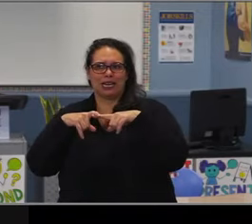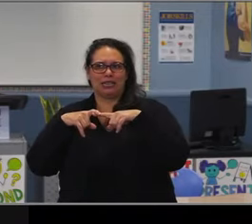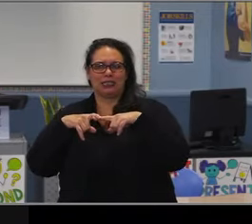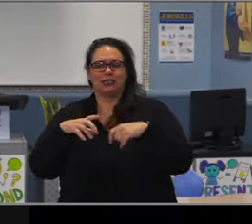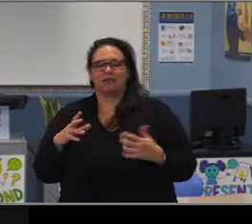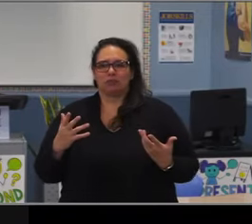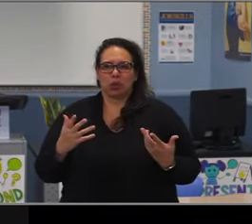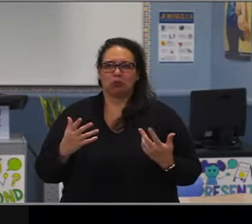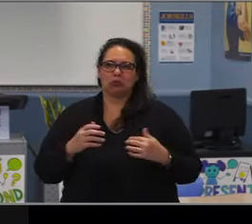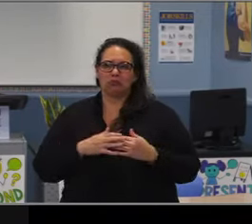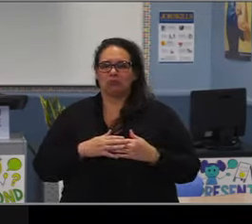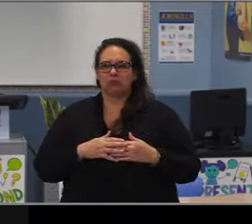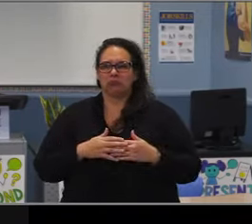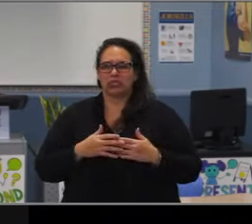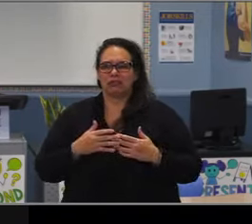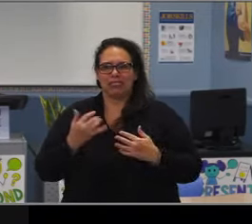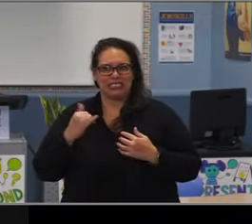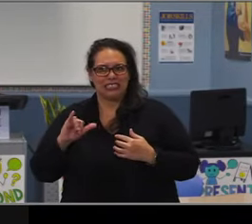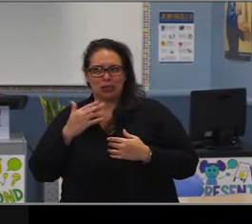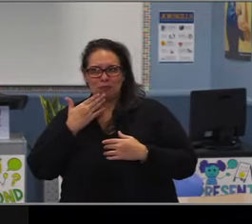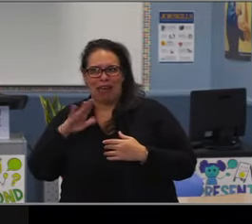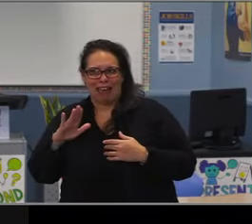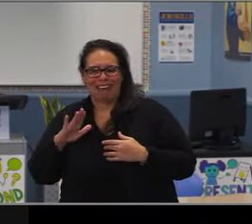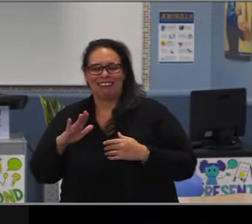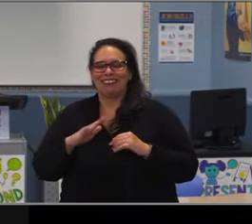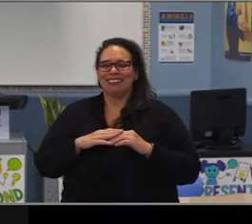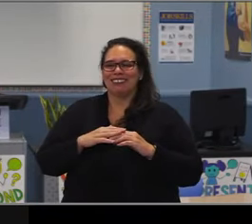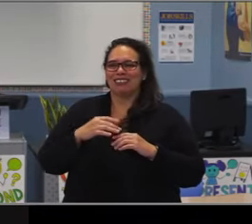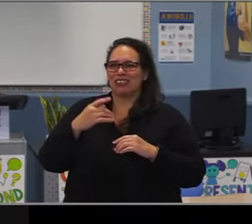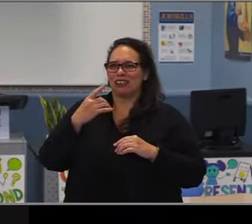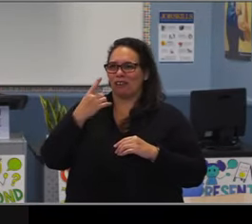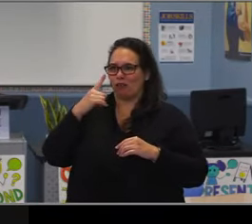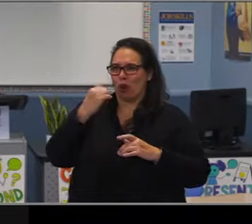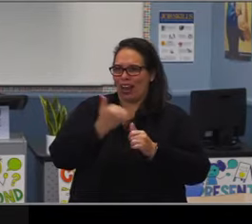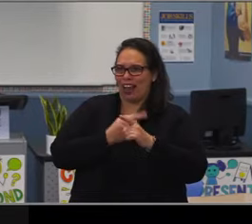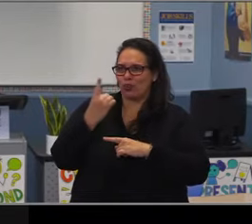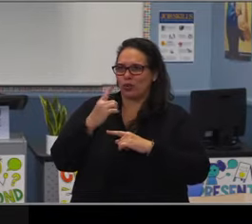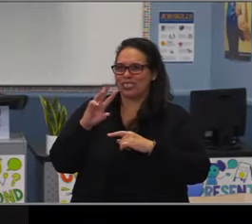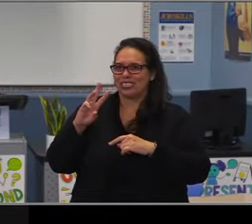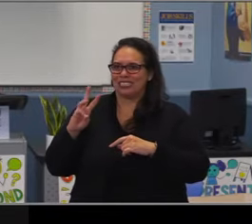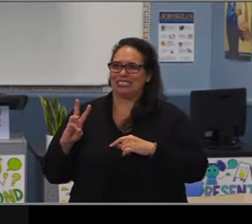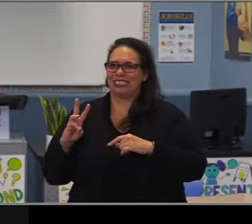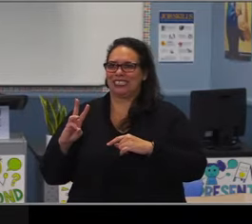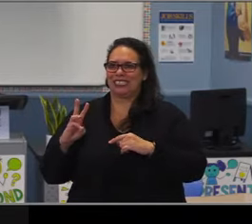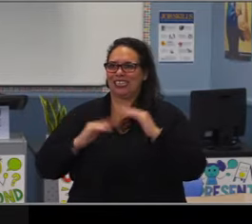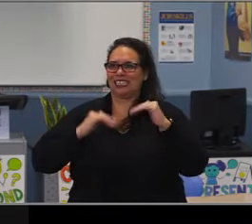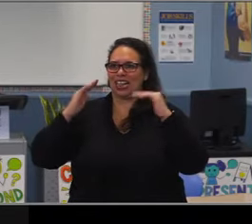compared to their peers, the gap stays relatively similar. It gets a little bigger as you get into moderate and severe.